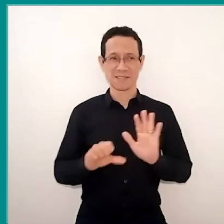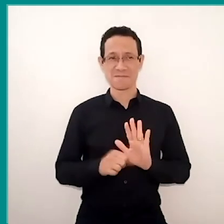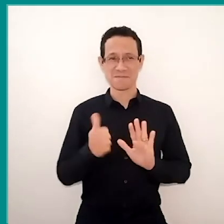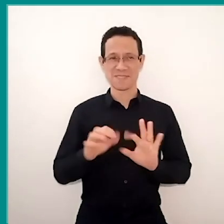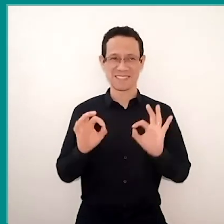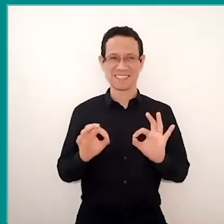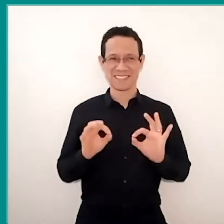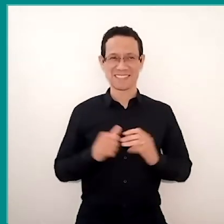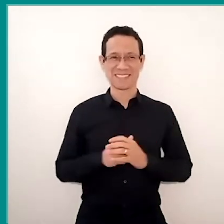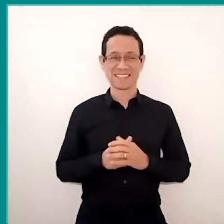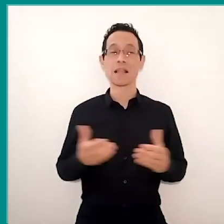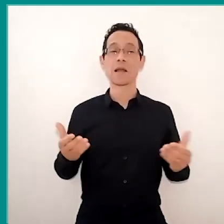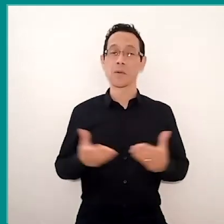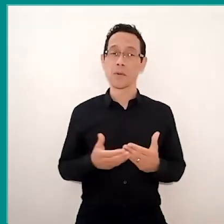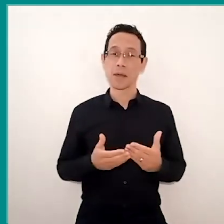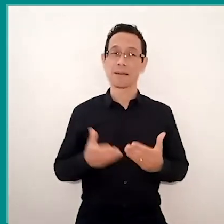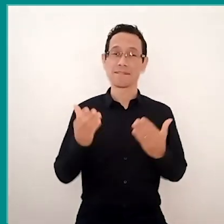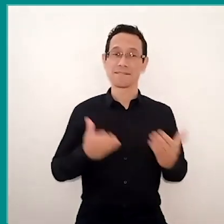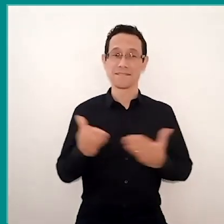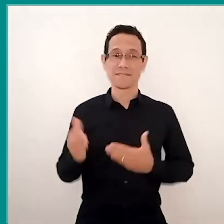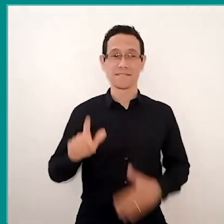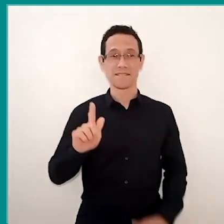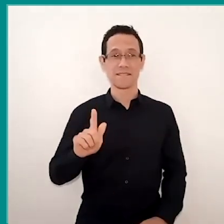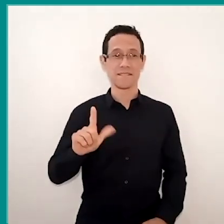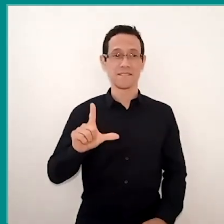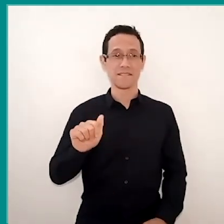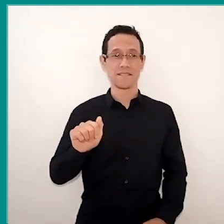I now want to invite Glaucio to bring his experiences.